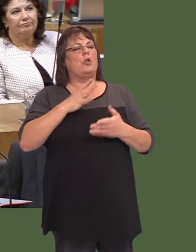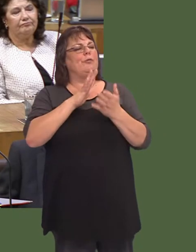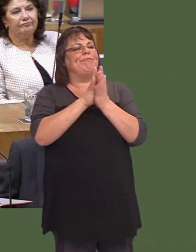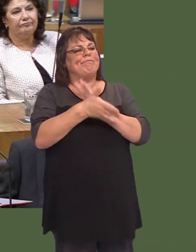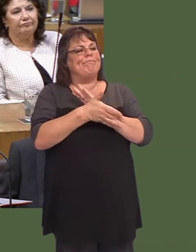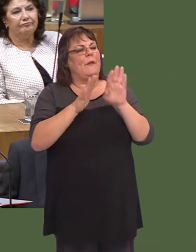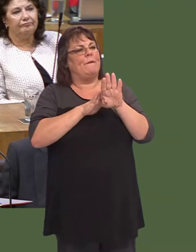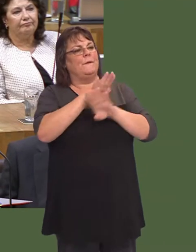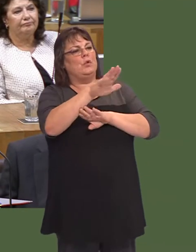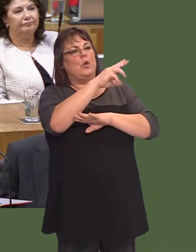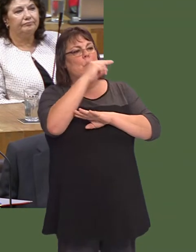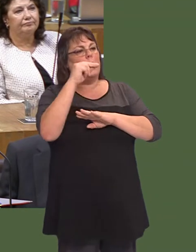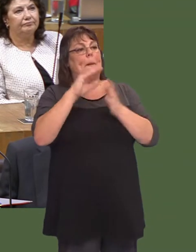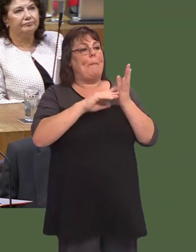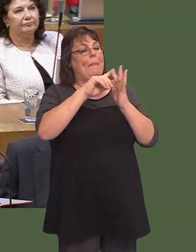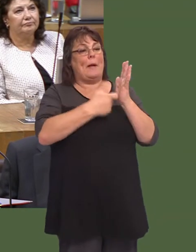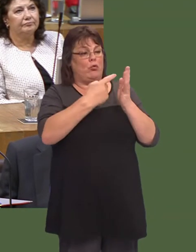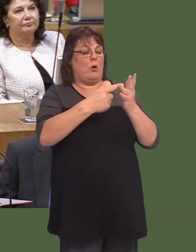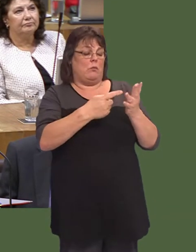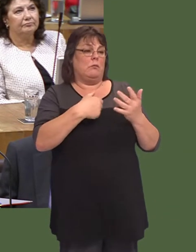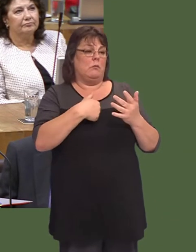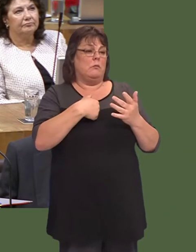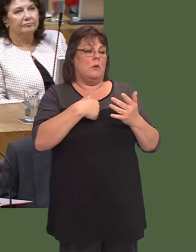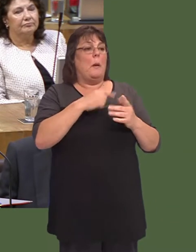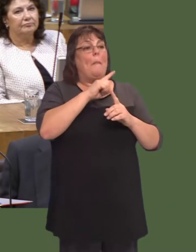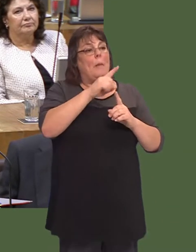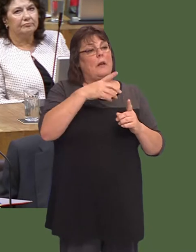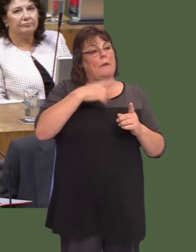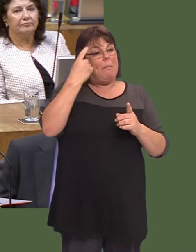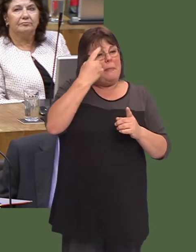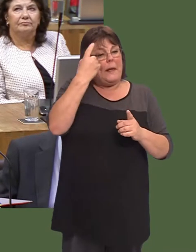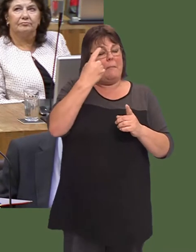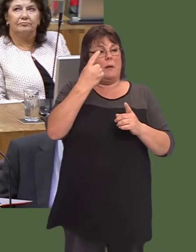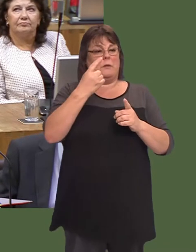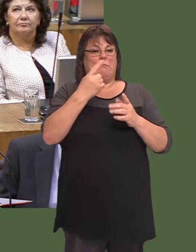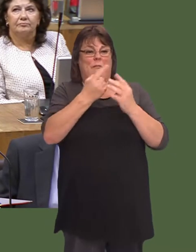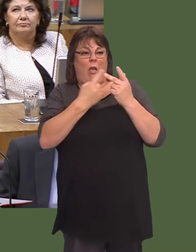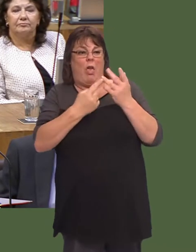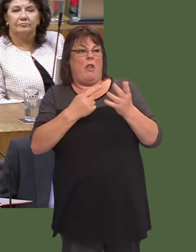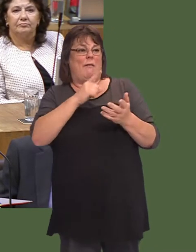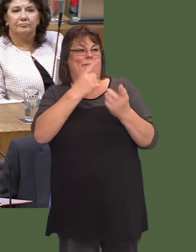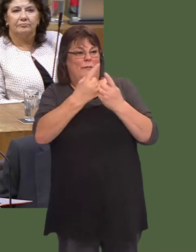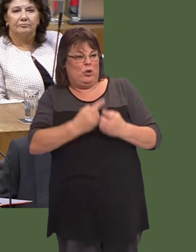metro, thatís true, but there are broader issues here that do have to be addressed. The prisons are crumbling, thereís no question about that.